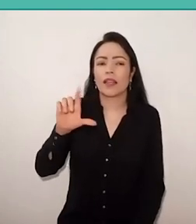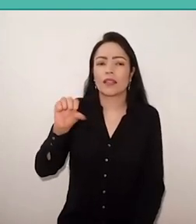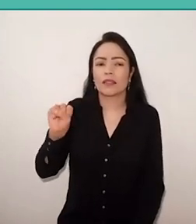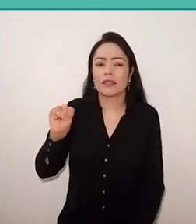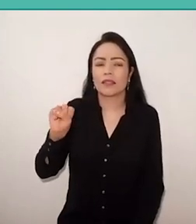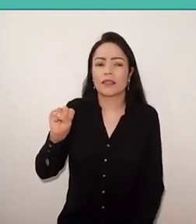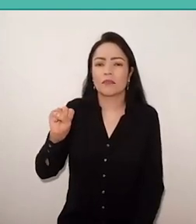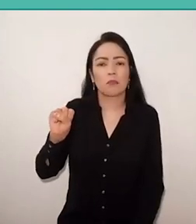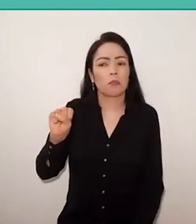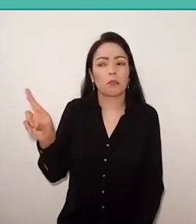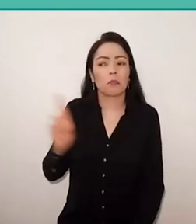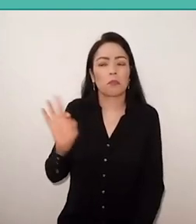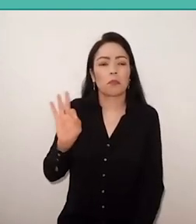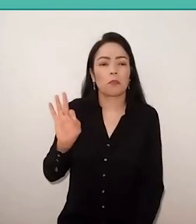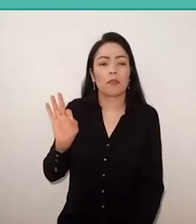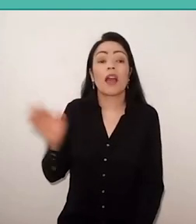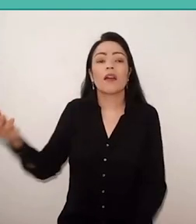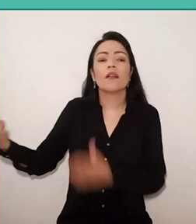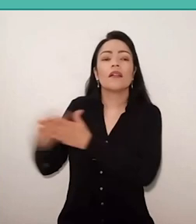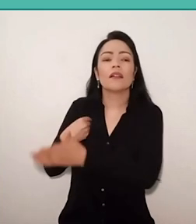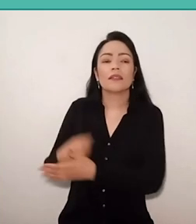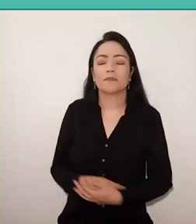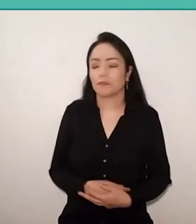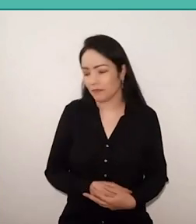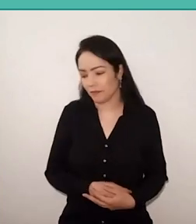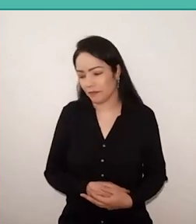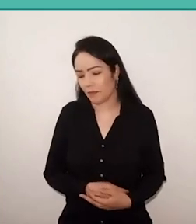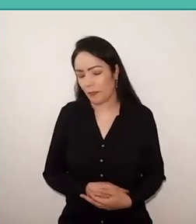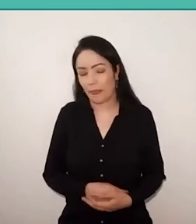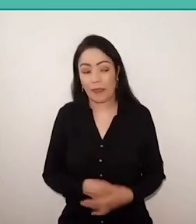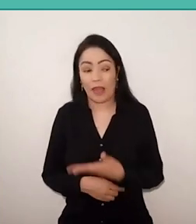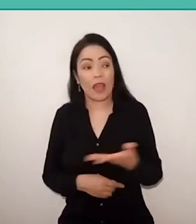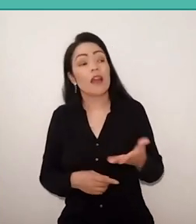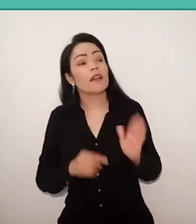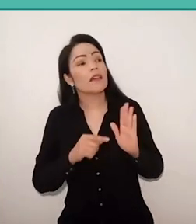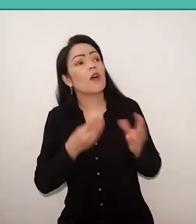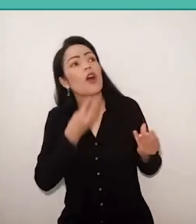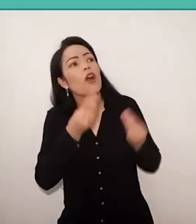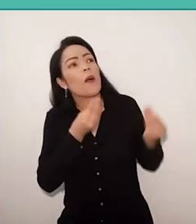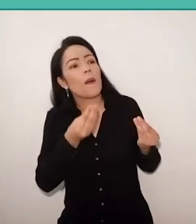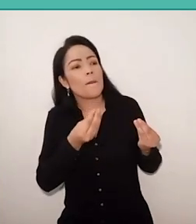Nobody answered. “Now you ask”. And the peasants ask: "How do you plant baroa potato?"